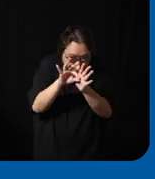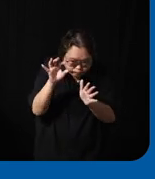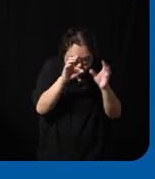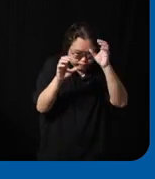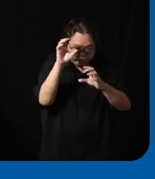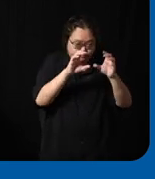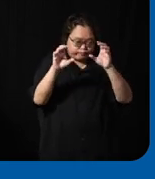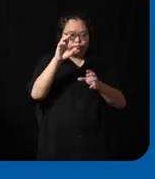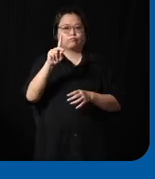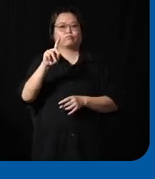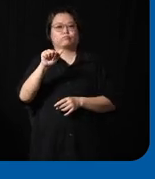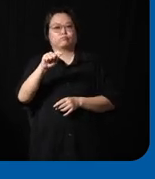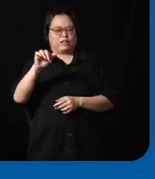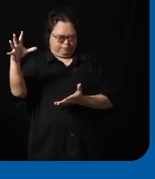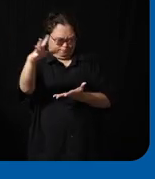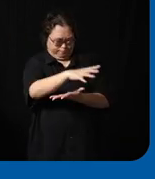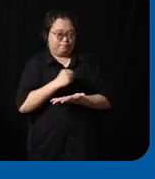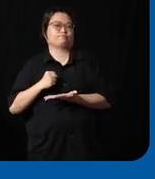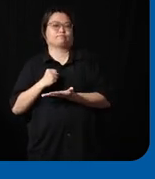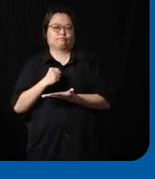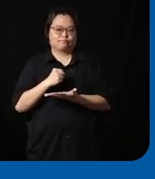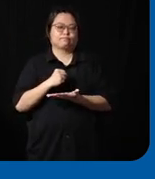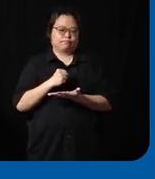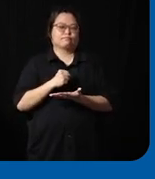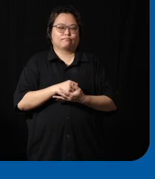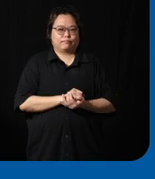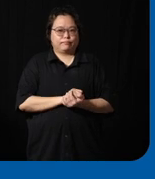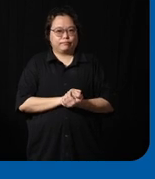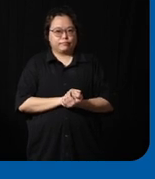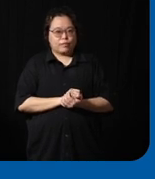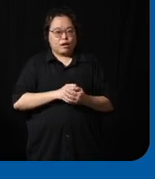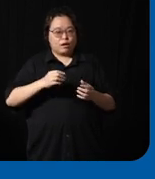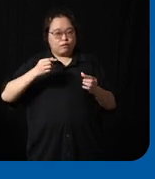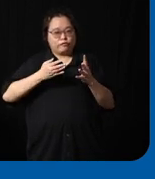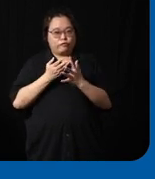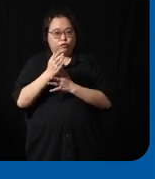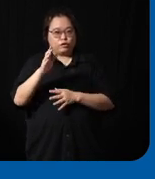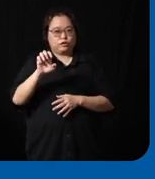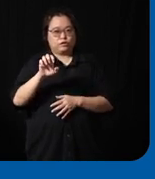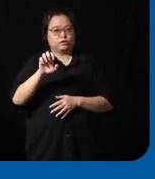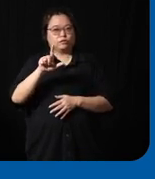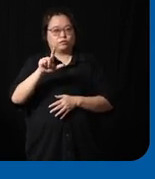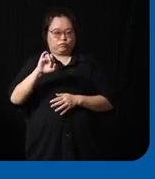need data and a lot of data okay and through the Grant we basically built a data collection app